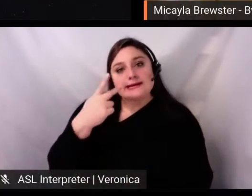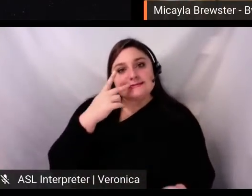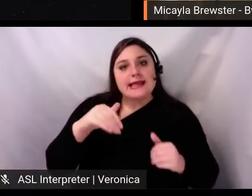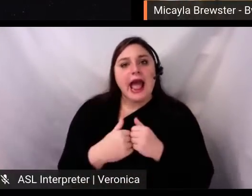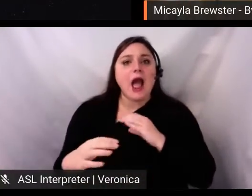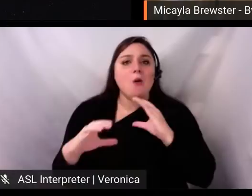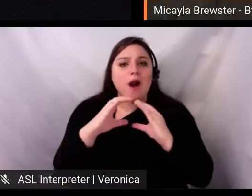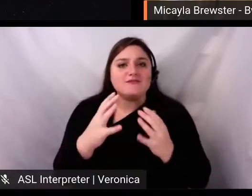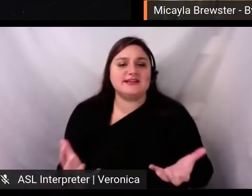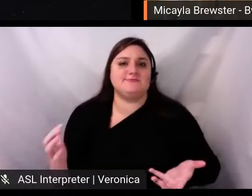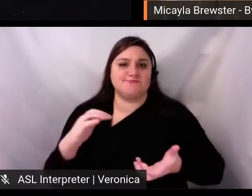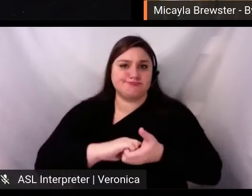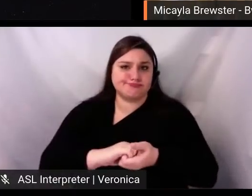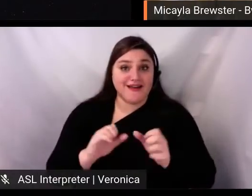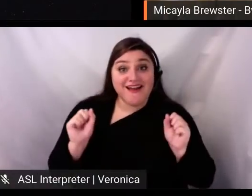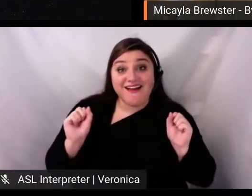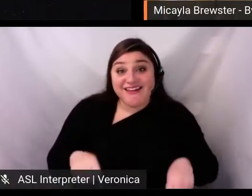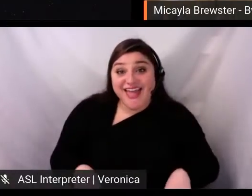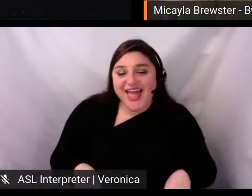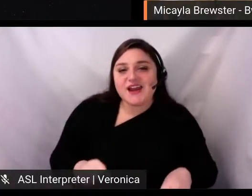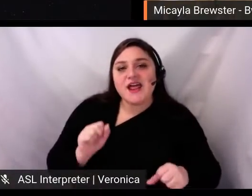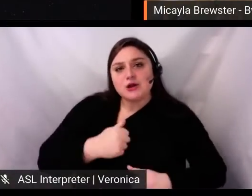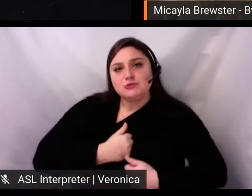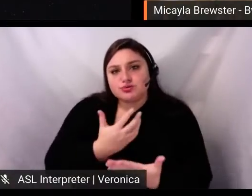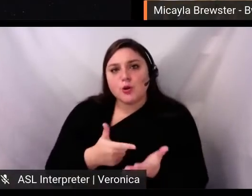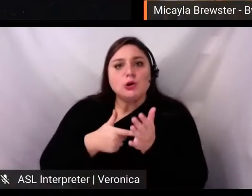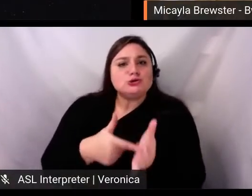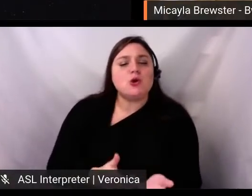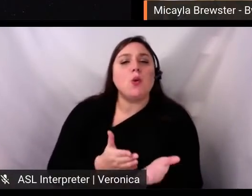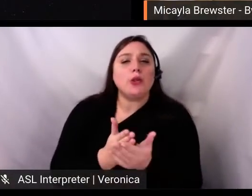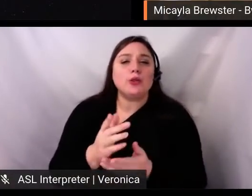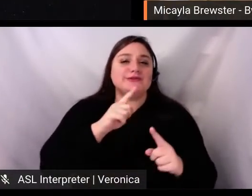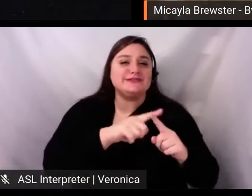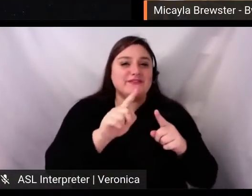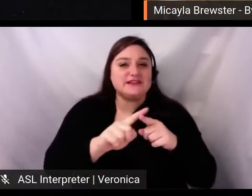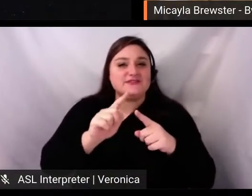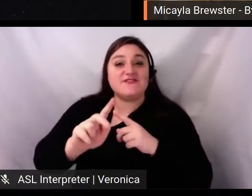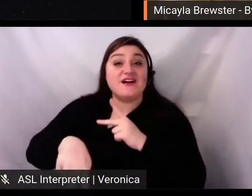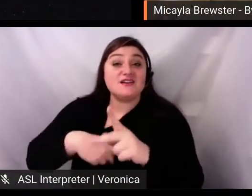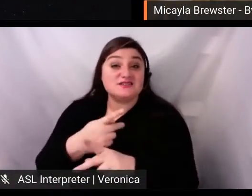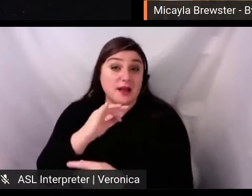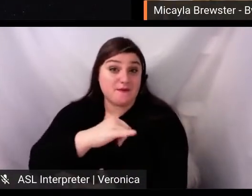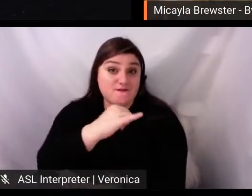way through artforms. And so we work to harness that tool in our work